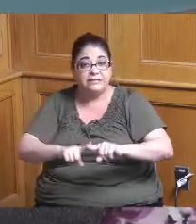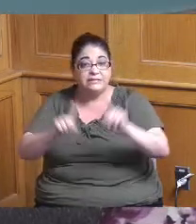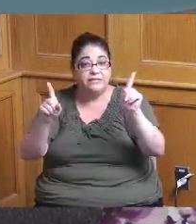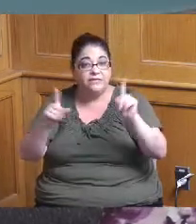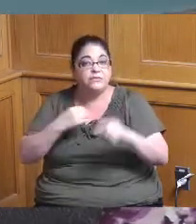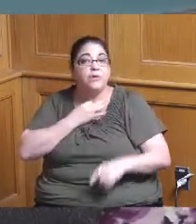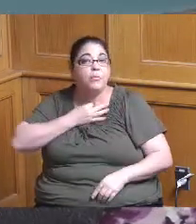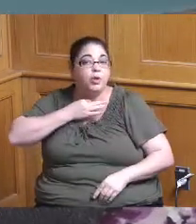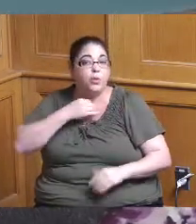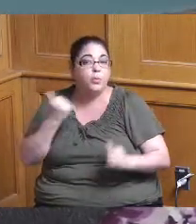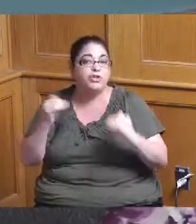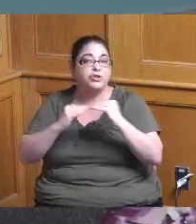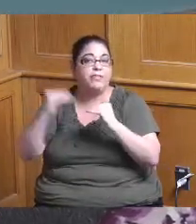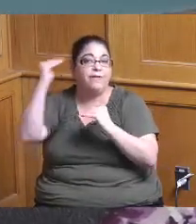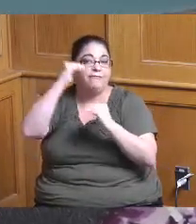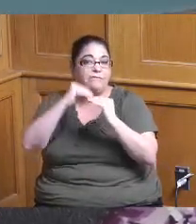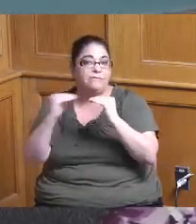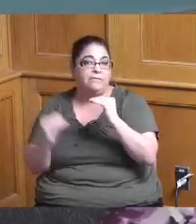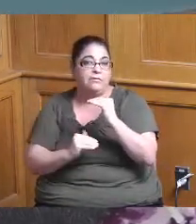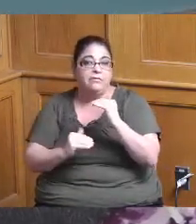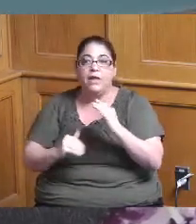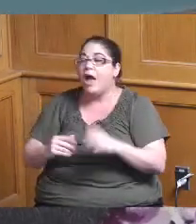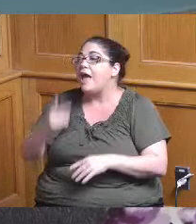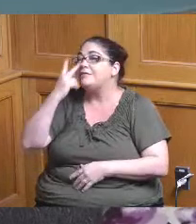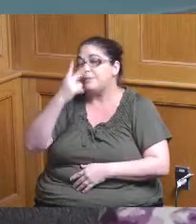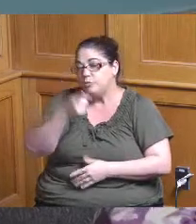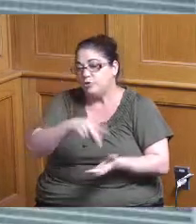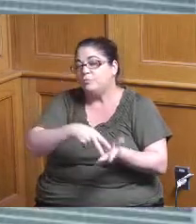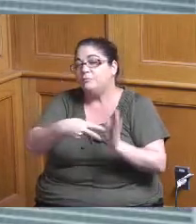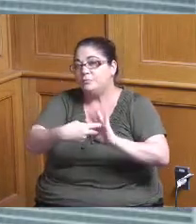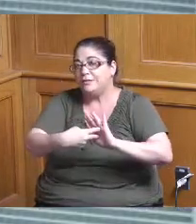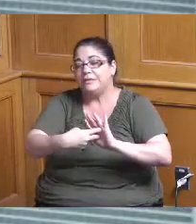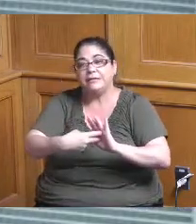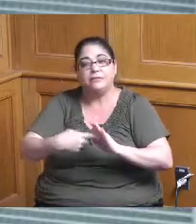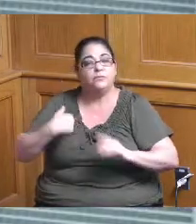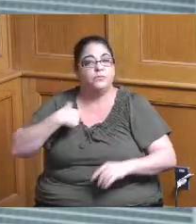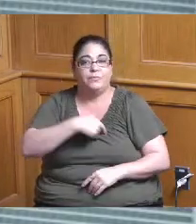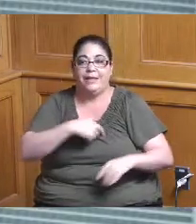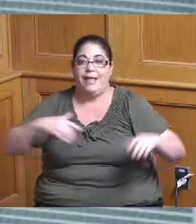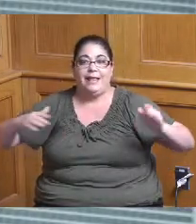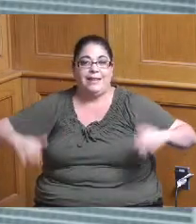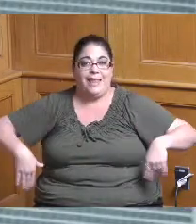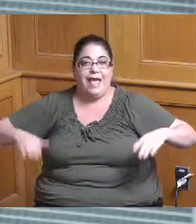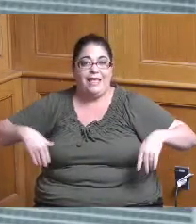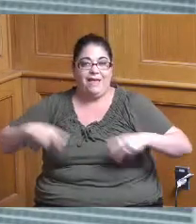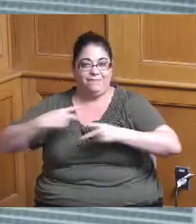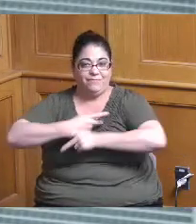kind of understand yeah I mean honestly we have I haven't we haven't pieced that all together but